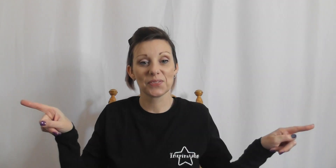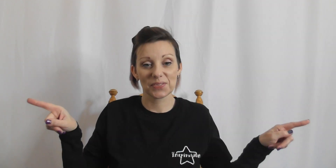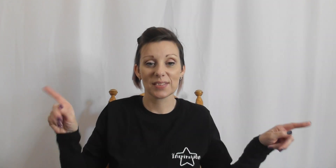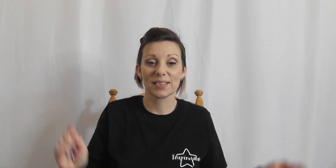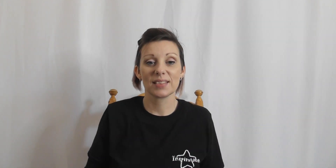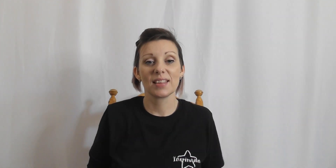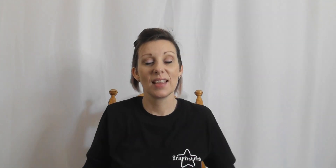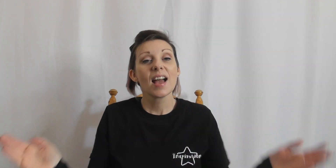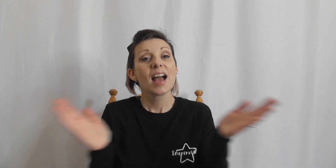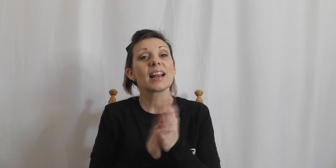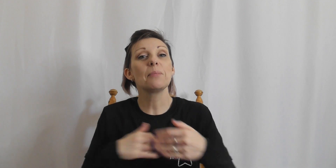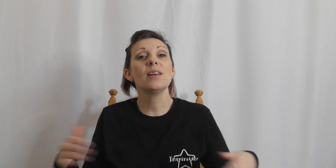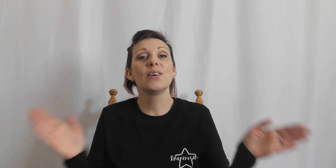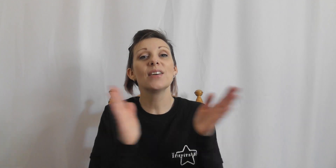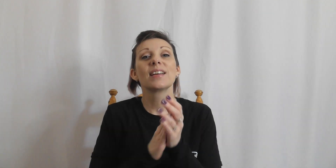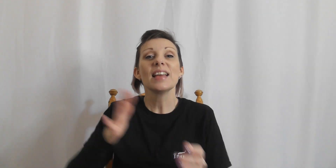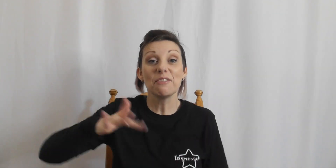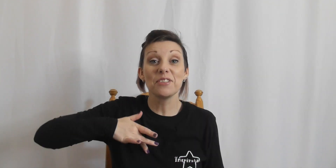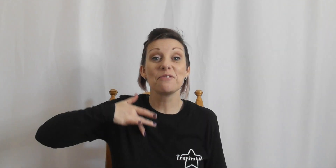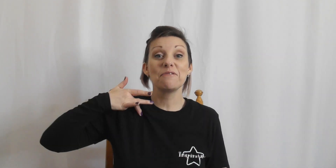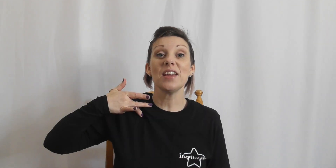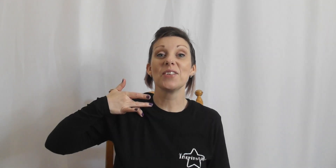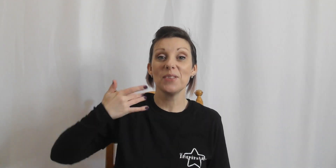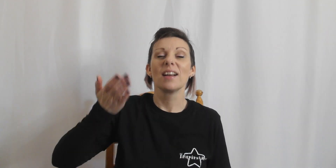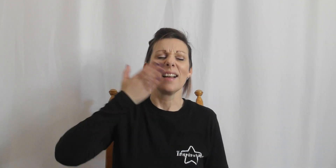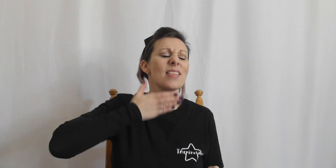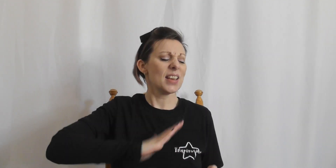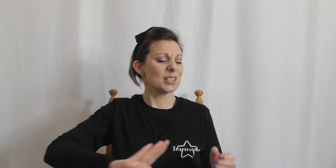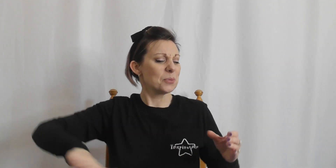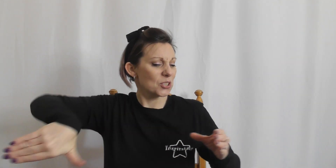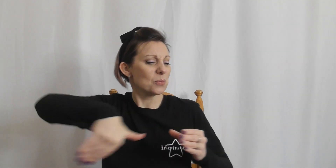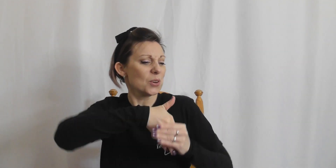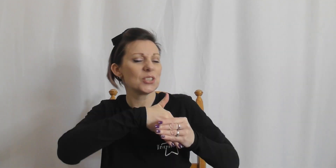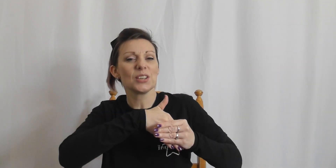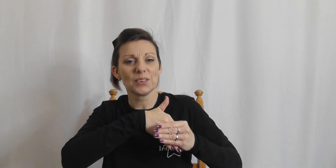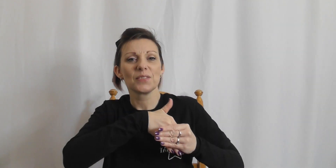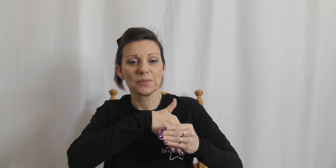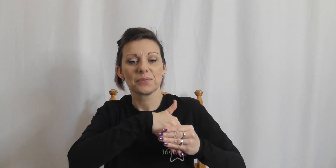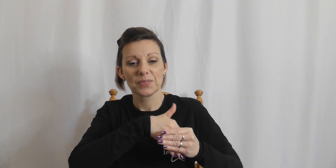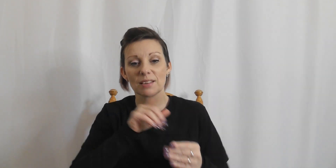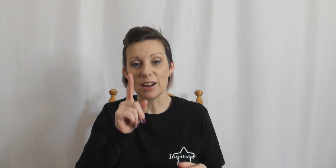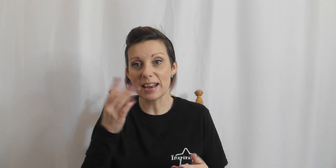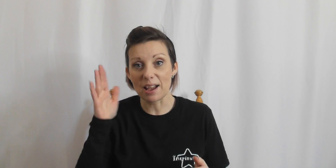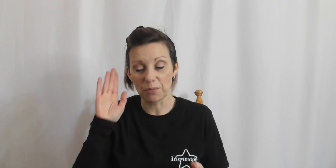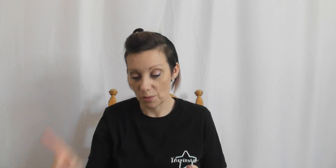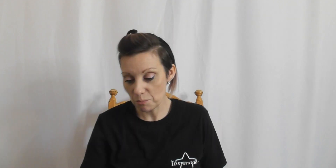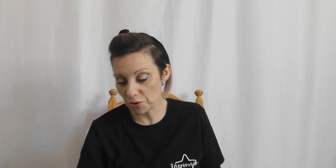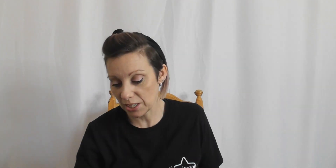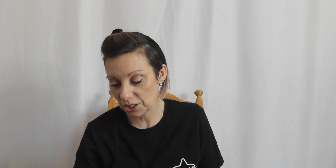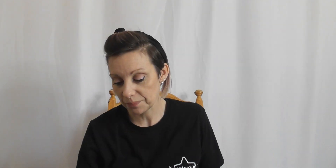clap along if you feel that's what you want to do right now bridge